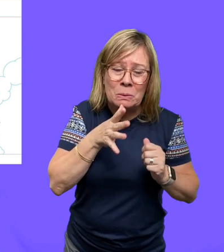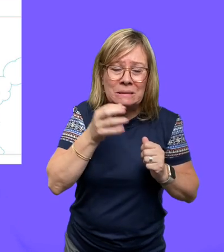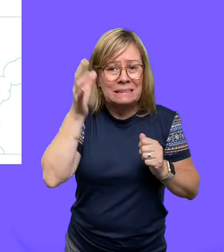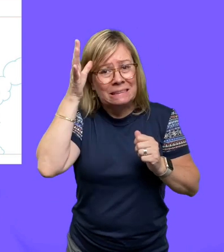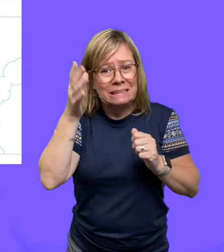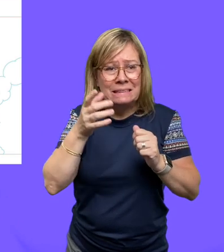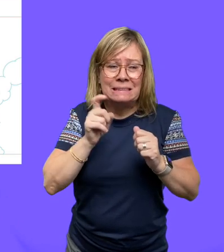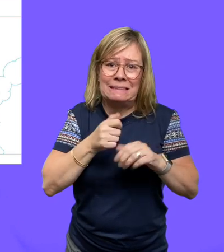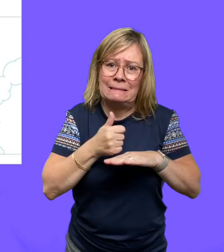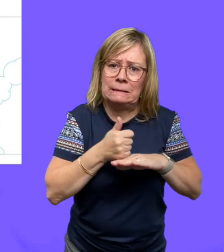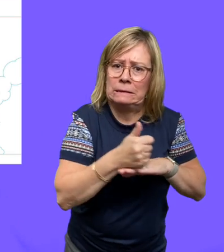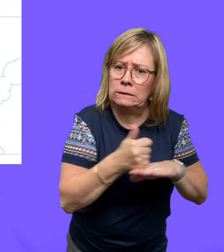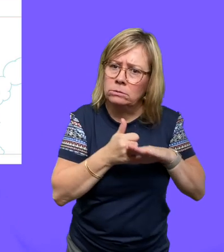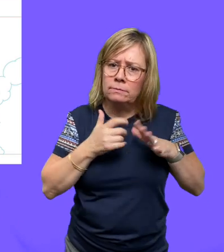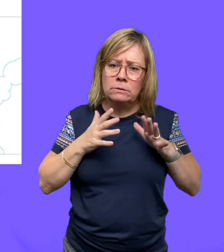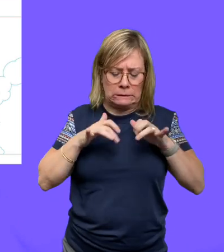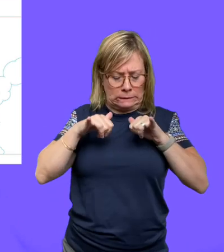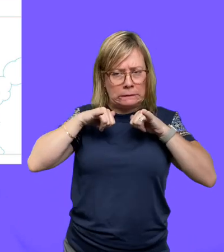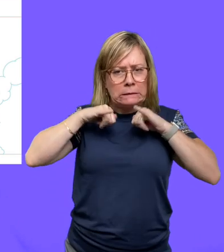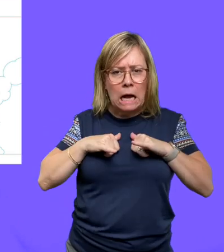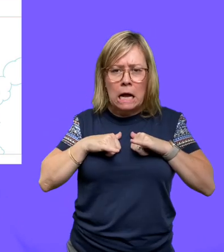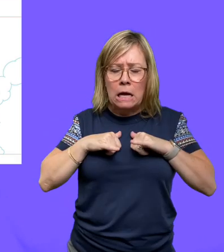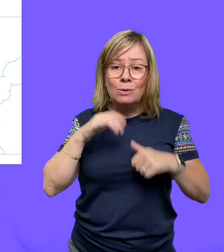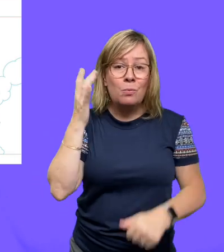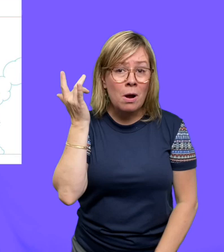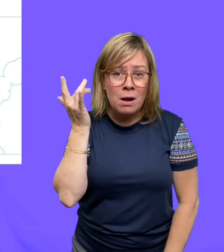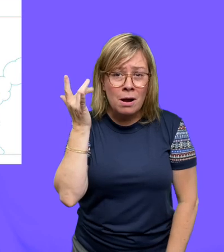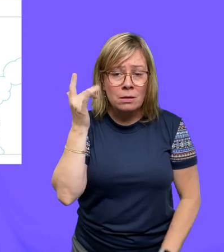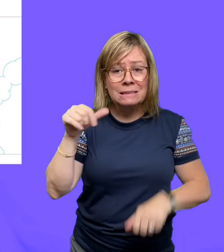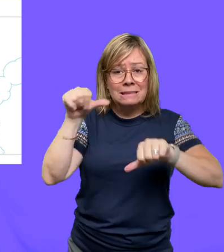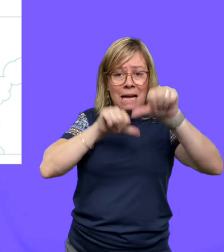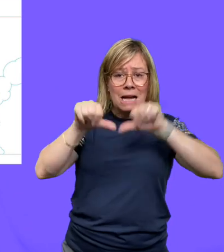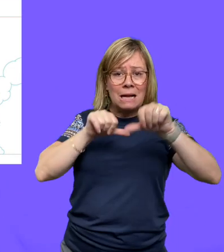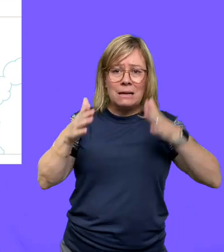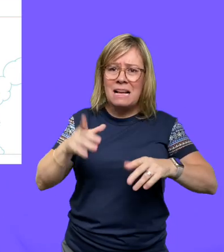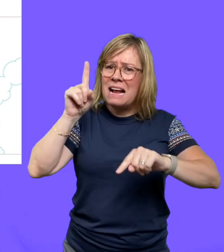your mom or dad, take a short trip, but otherwise remain home, because scientists